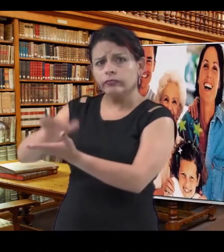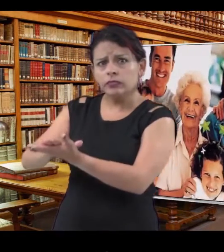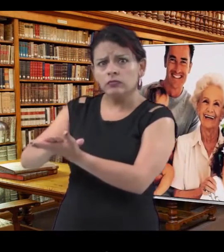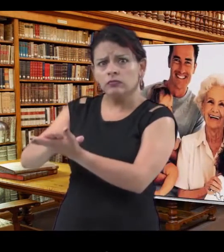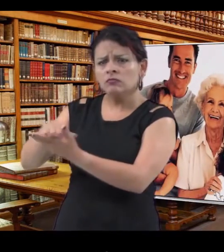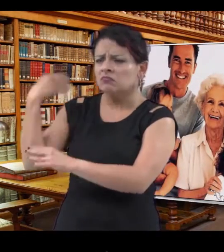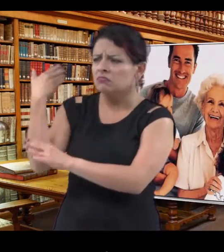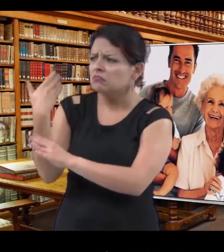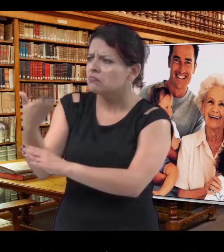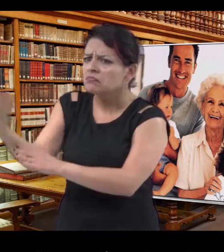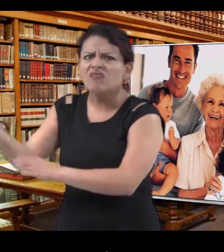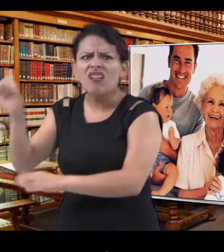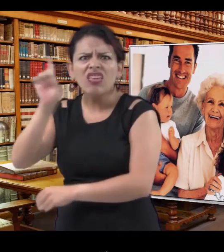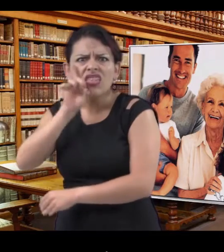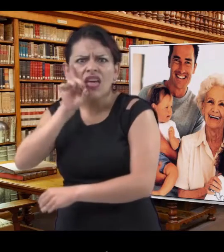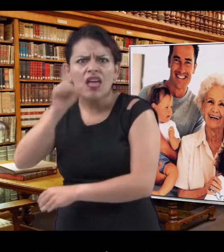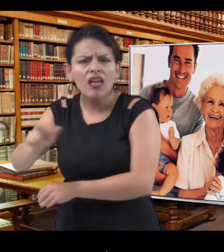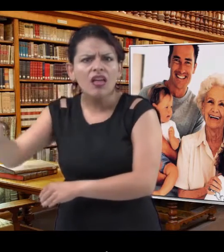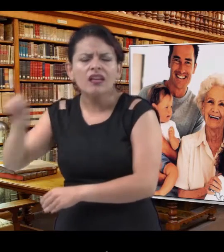When someone dies, who are their heirs?